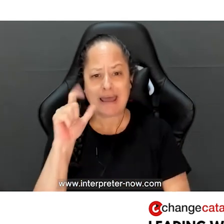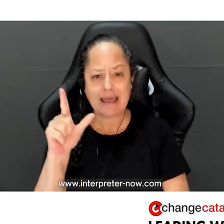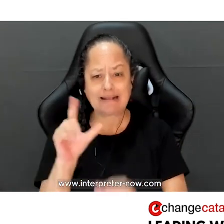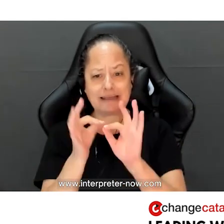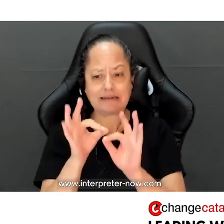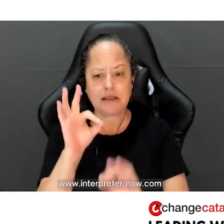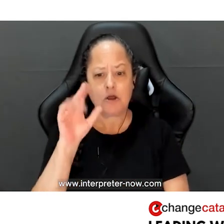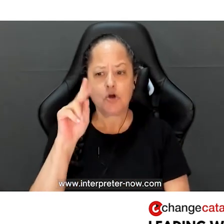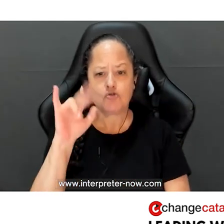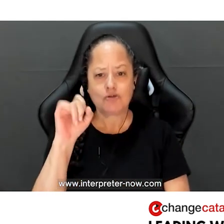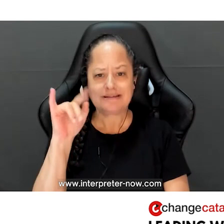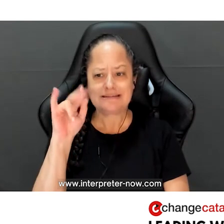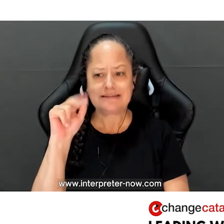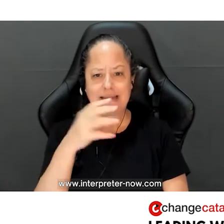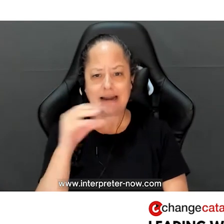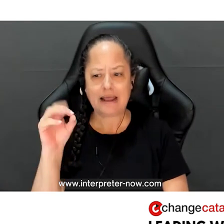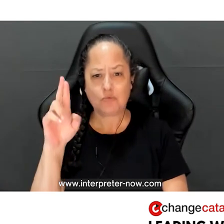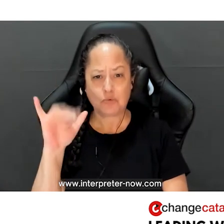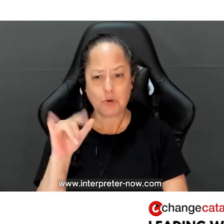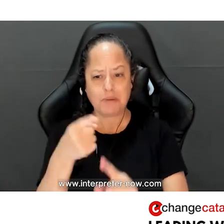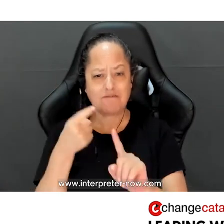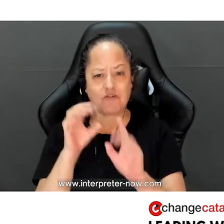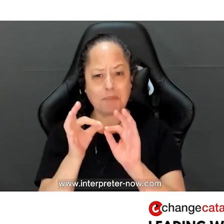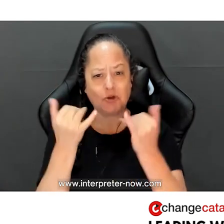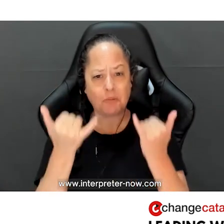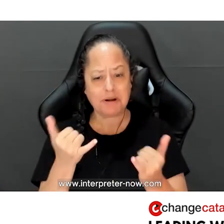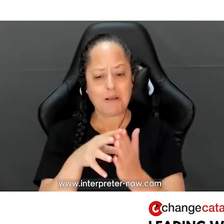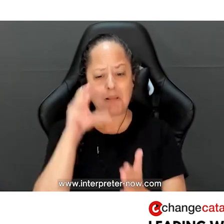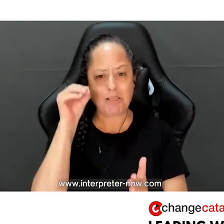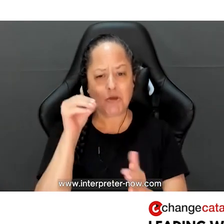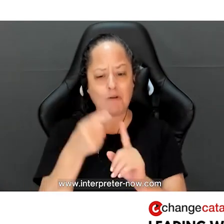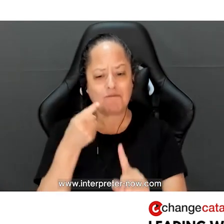Our ASL interpreters today are Christina and Ruby from Interpreter Now. You can learn more